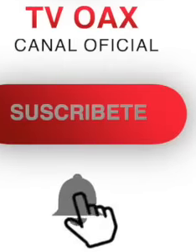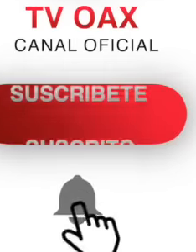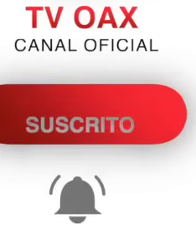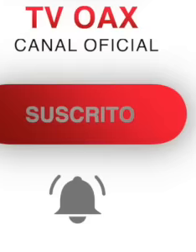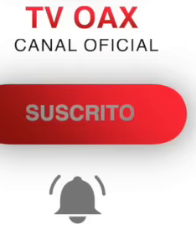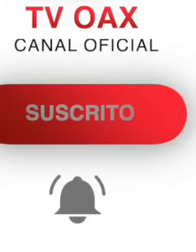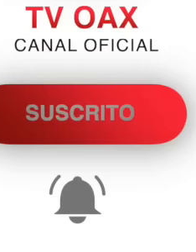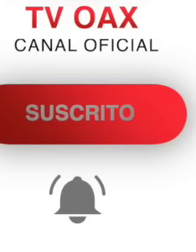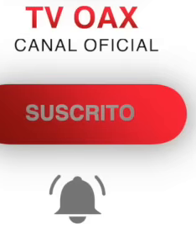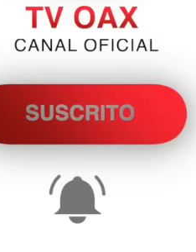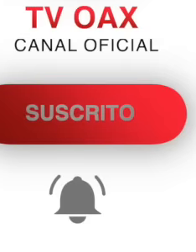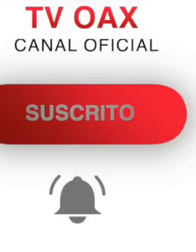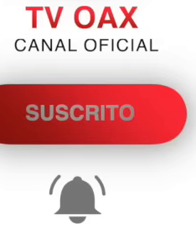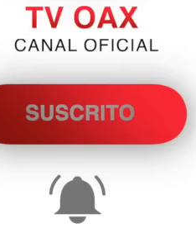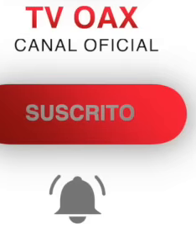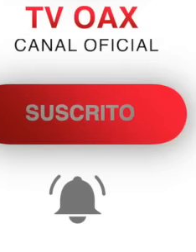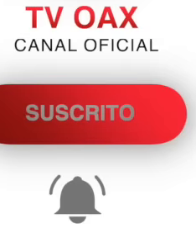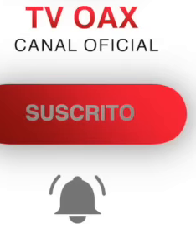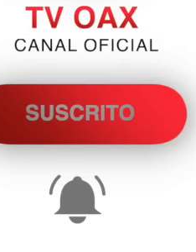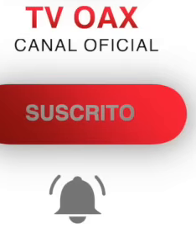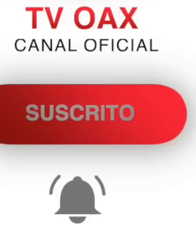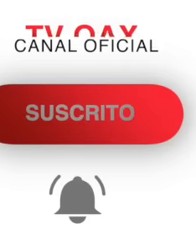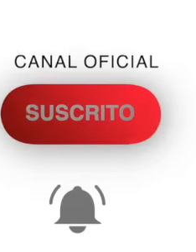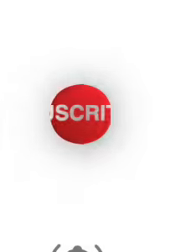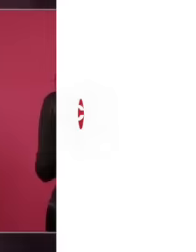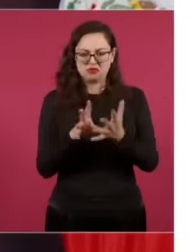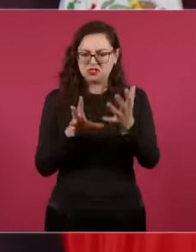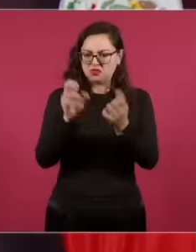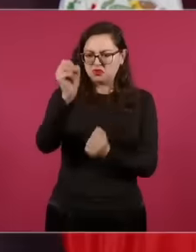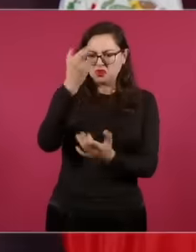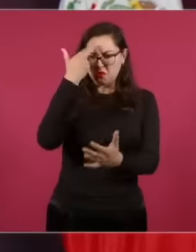that they inform the people why they do not